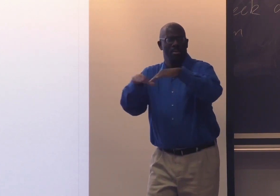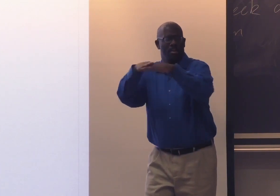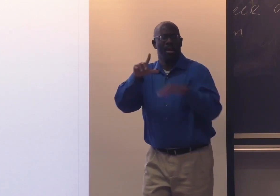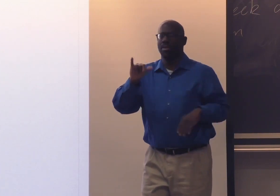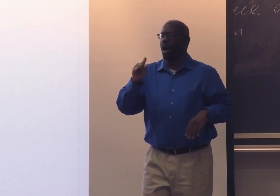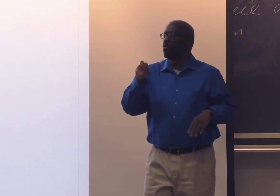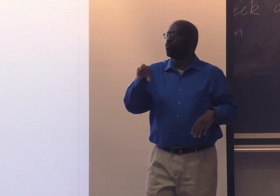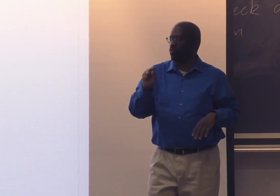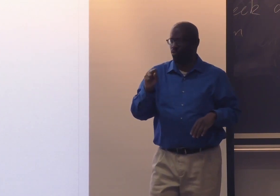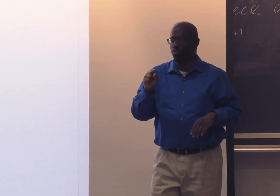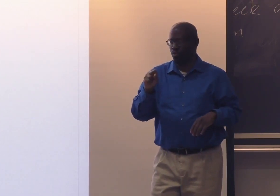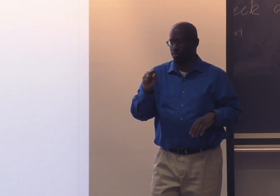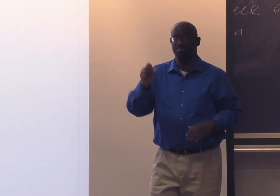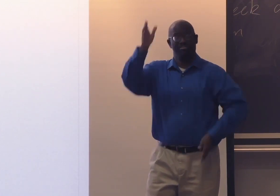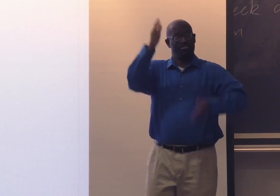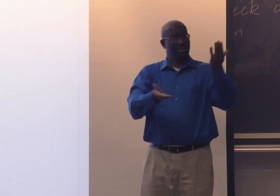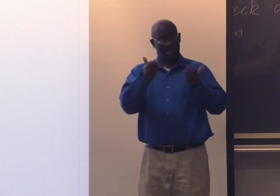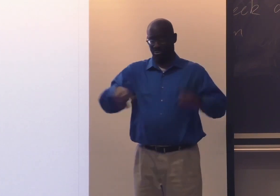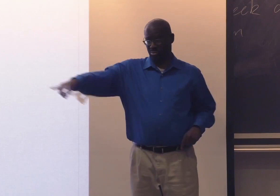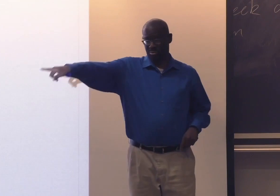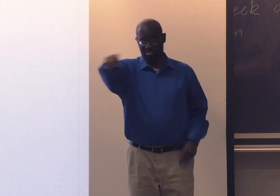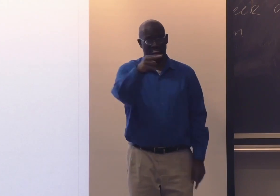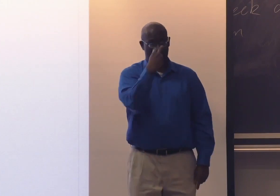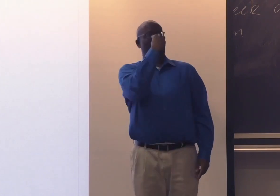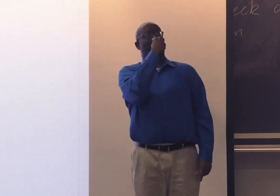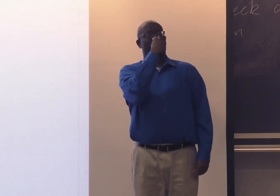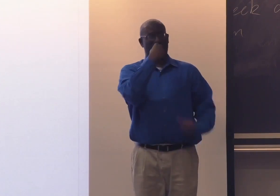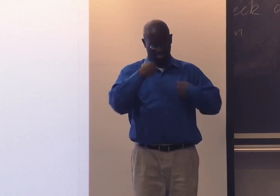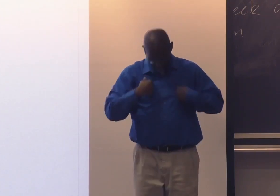There are many layers to someone's identity.